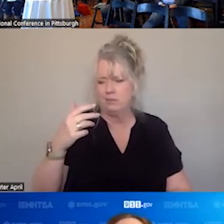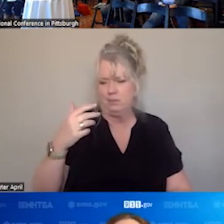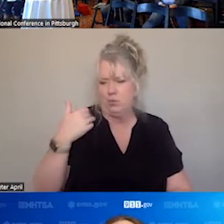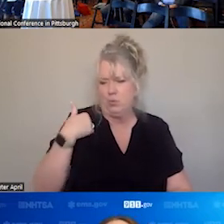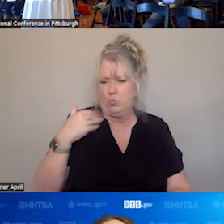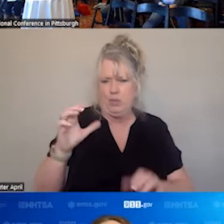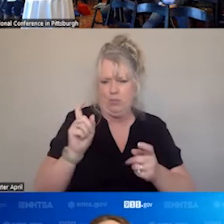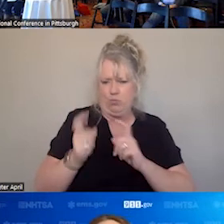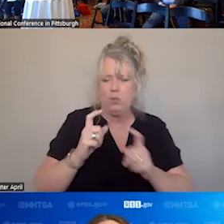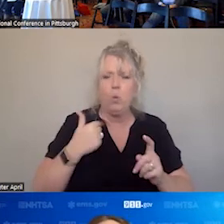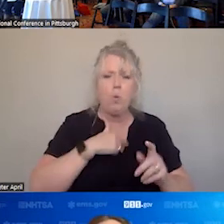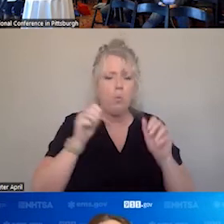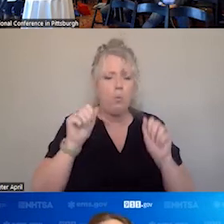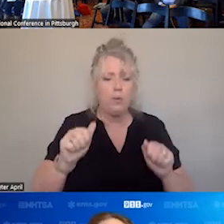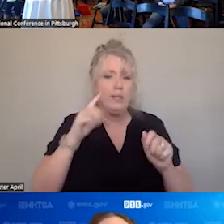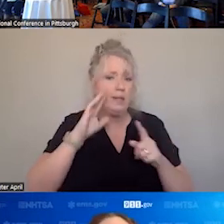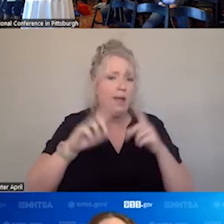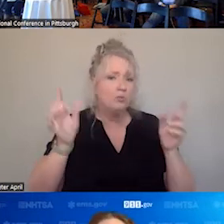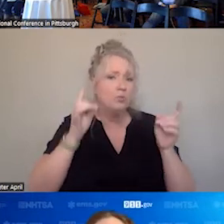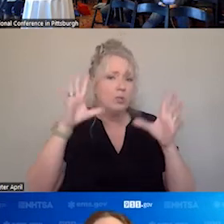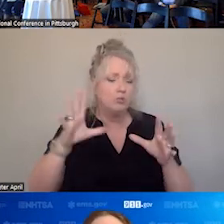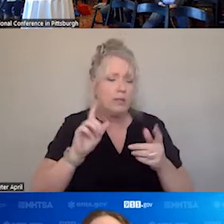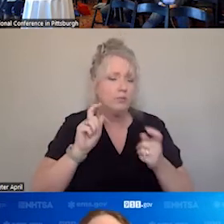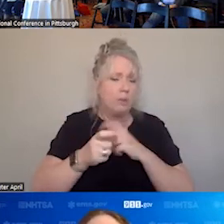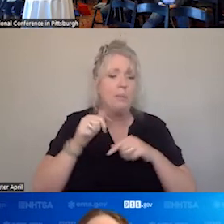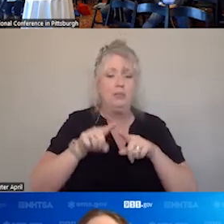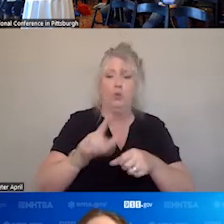WE CAN DO A CRISIS REVISION DURING THE PANDEMIC, WE DID AN EMERGENT RESREUFGS THE SCOPE OF PRACTICE